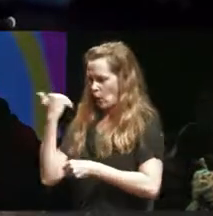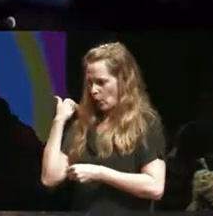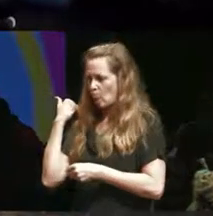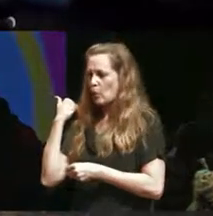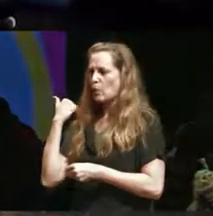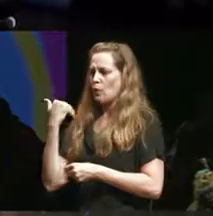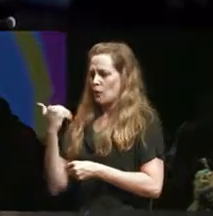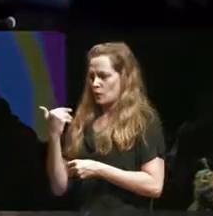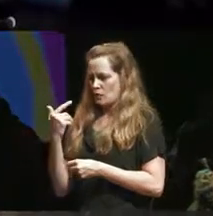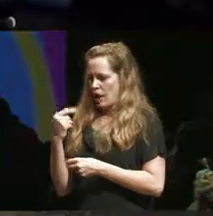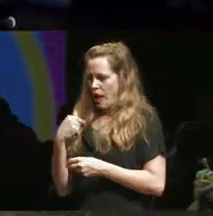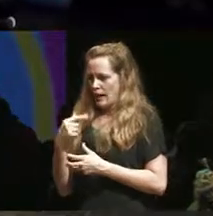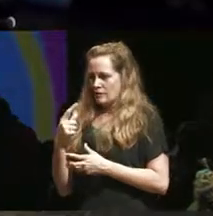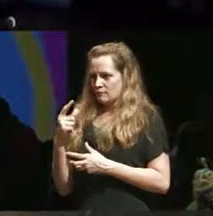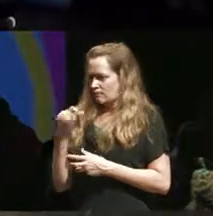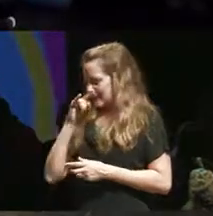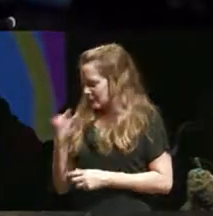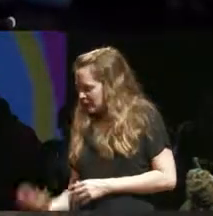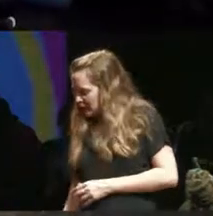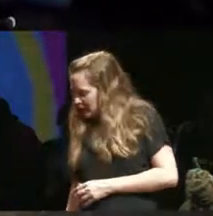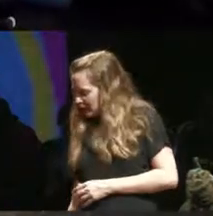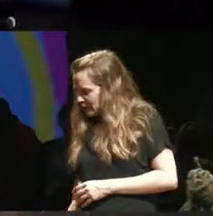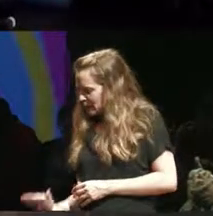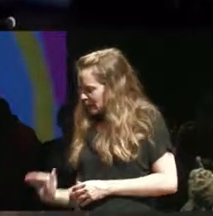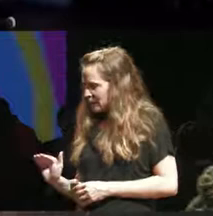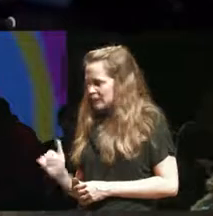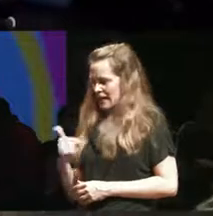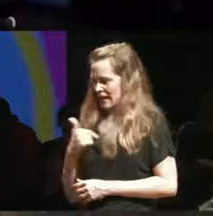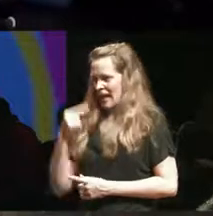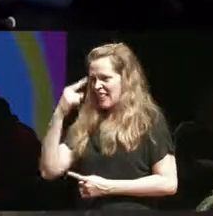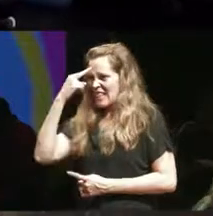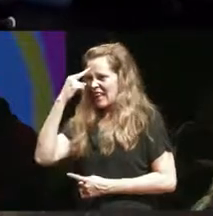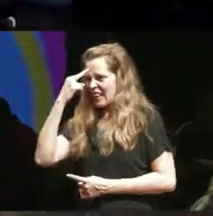childhood this idea that I'm which i think is a very Western a Eurocentric